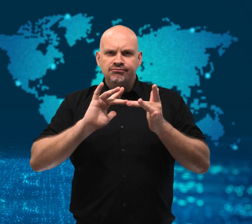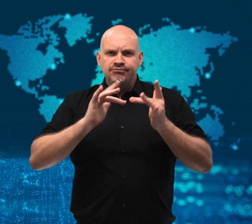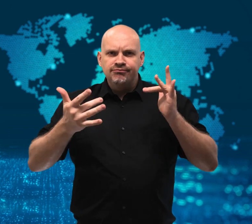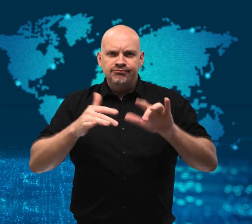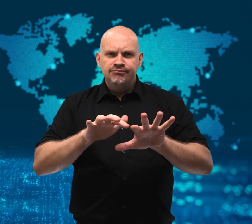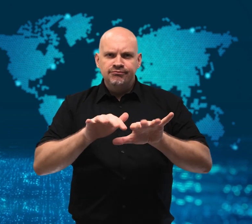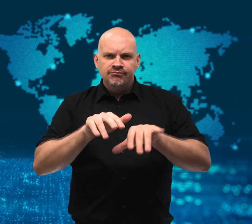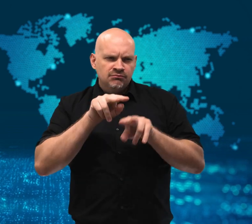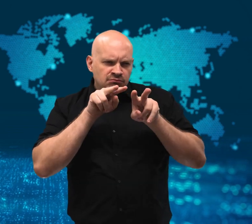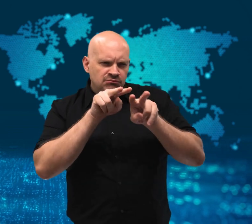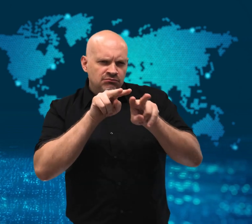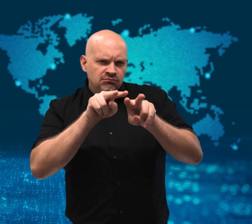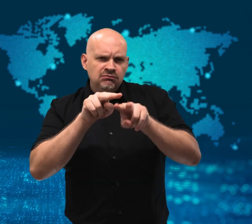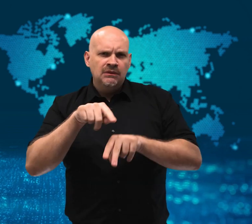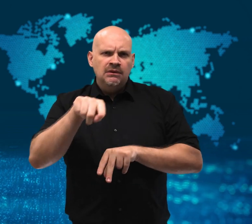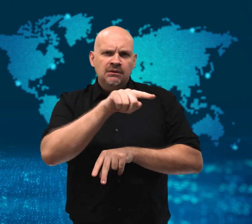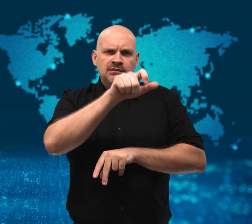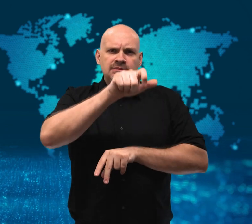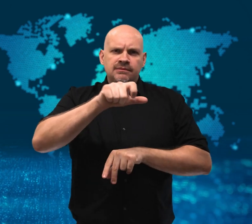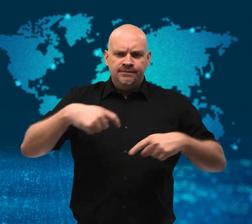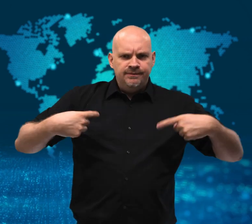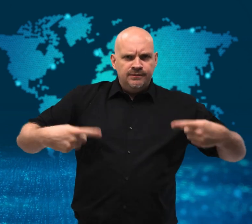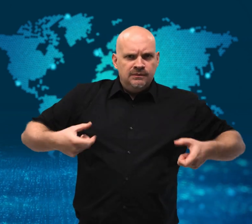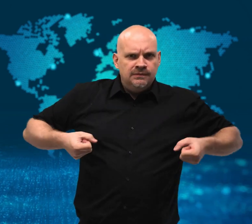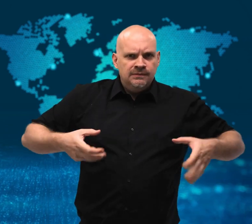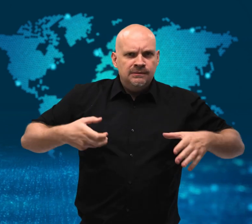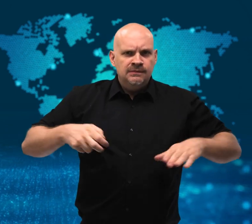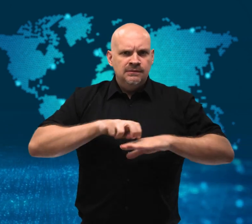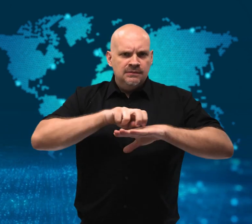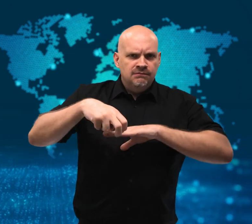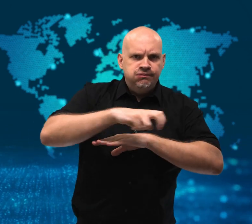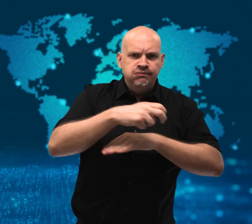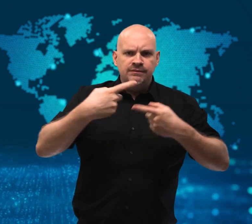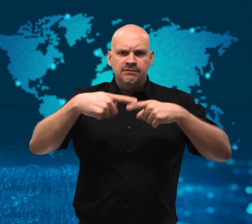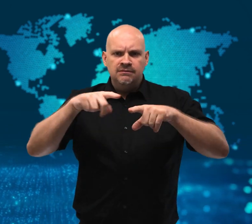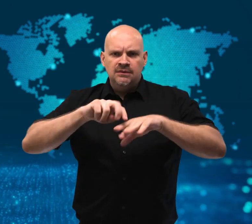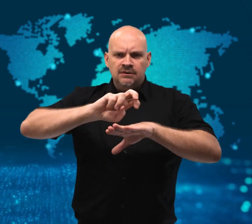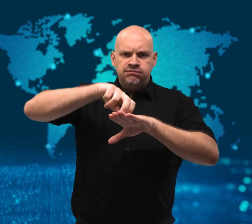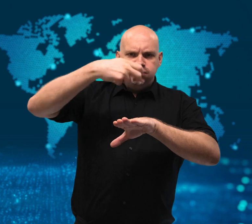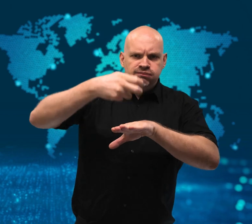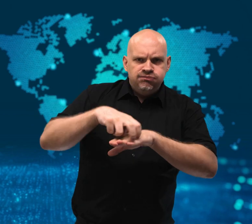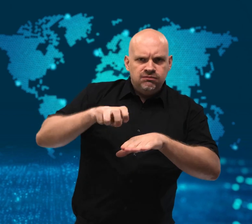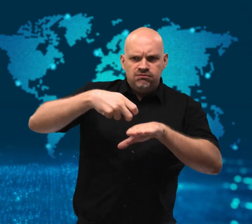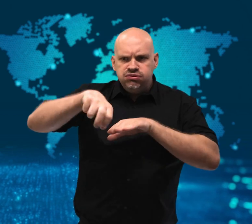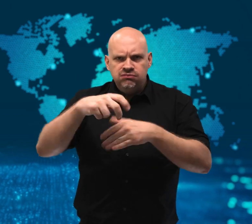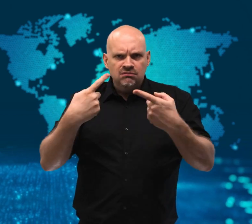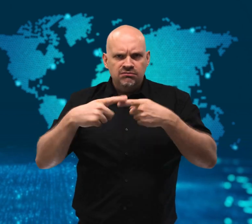in learning wheelchair skating tricks.